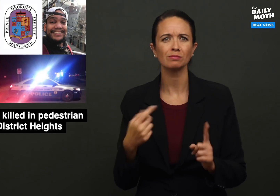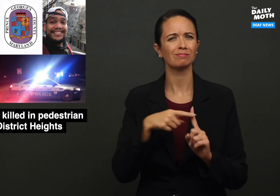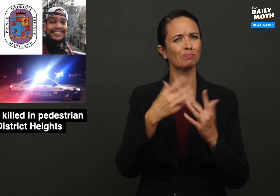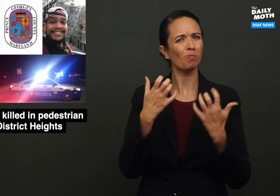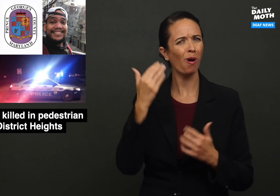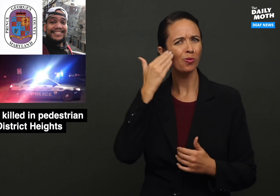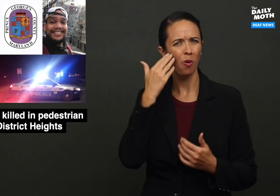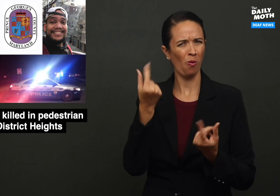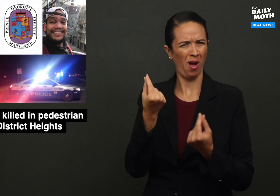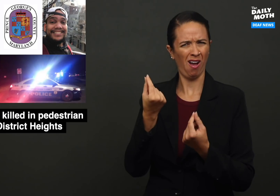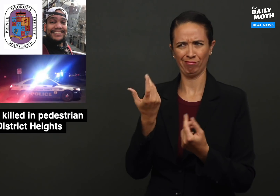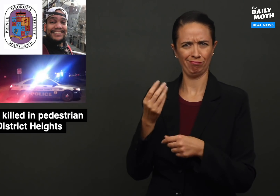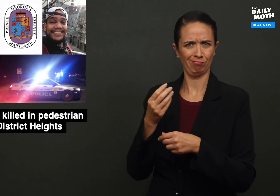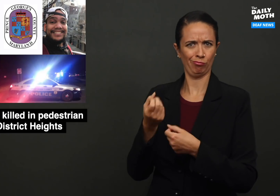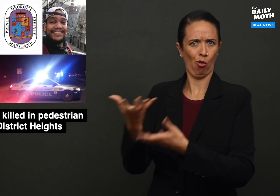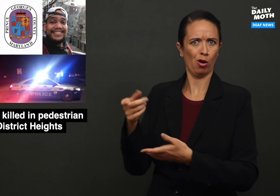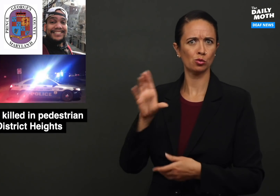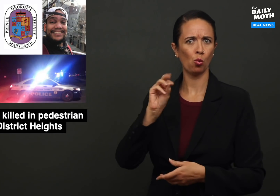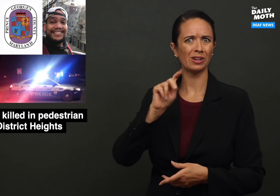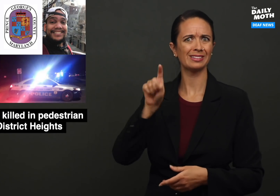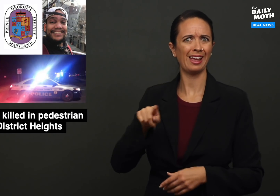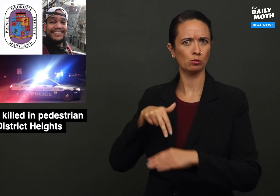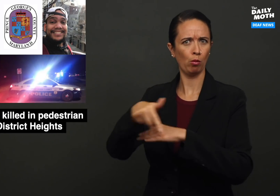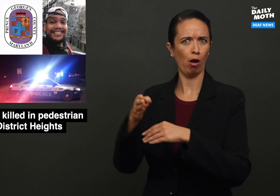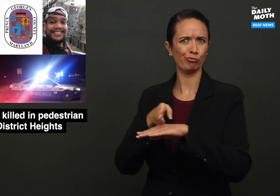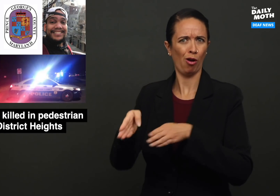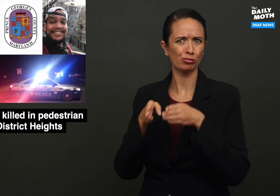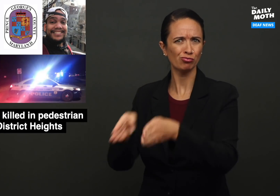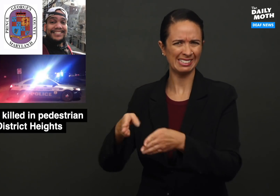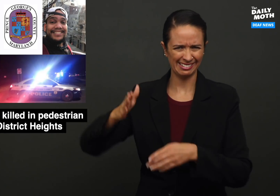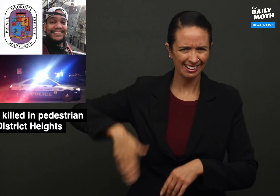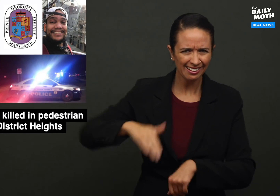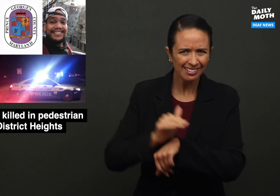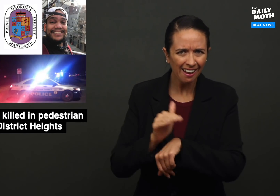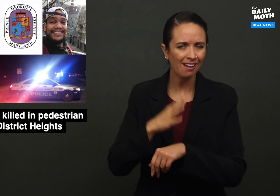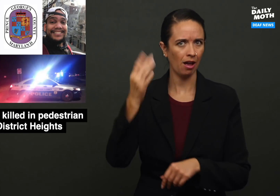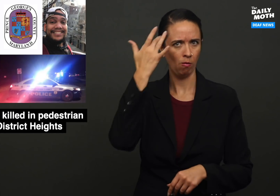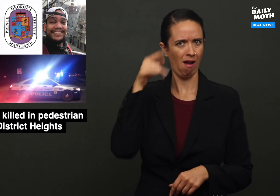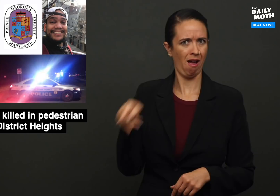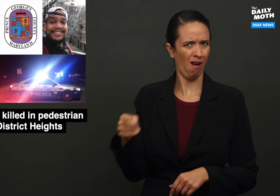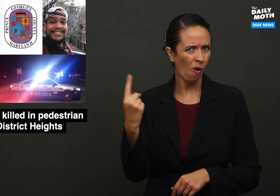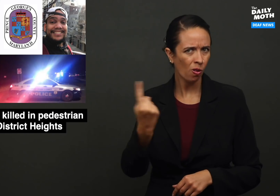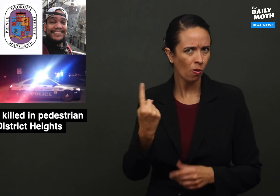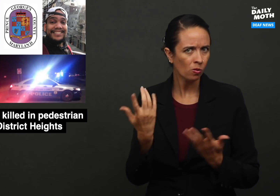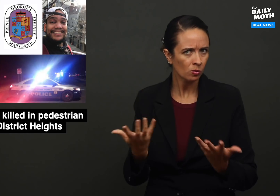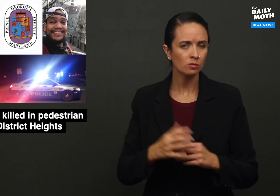and wants to know what made Cortez cross the street late at night and why he was alone.